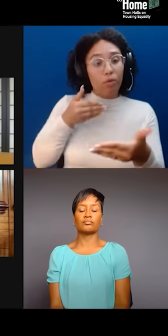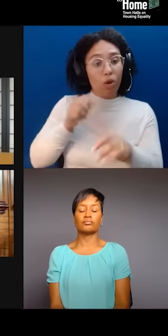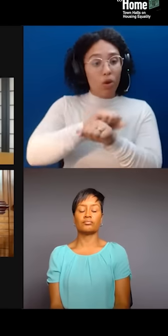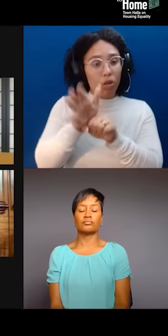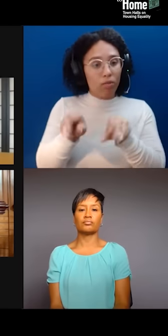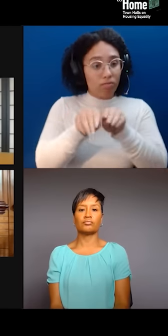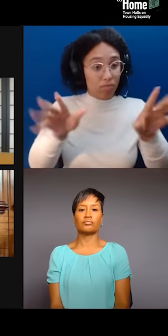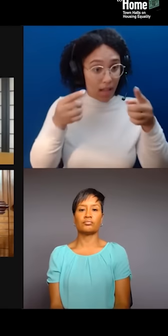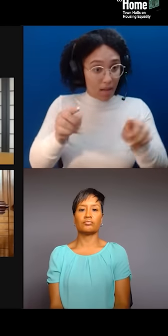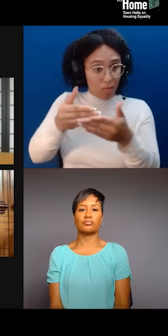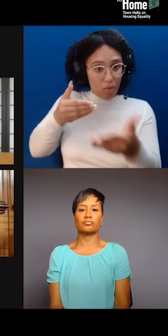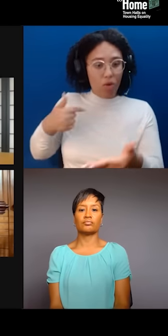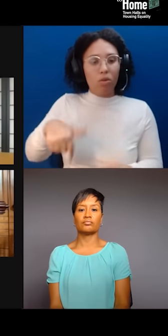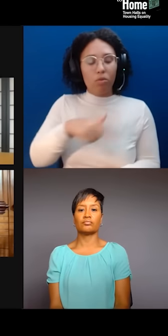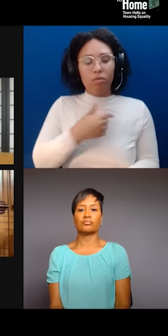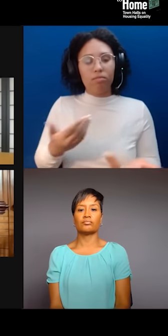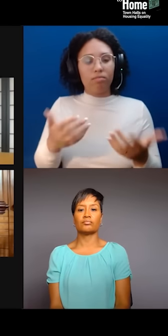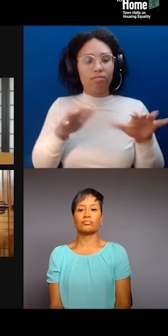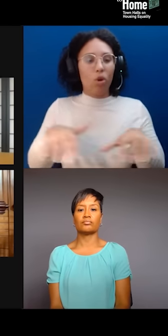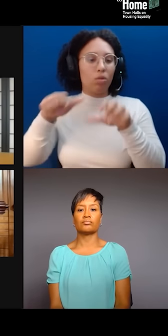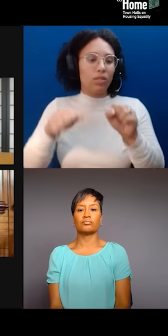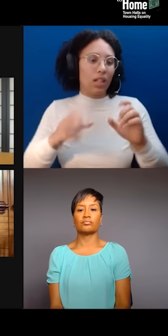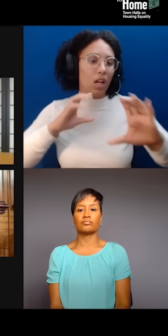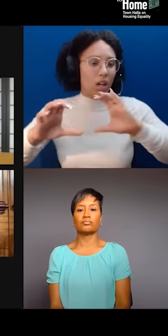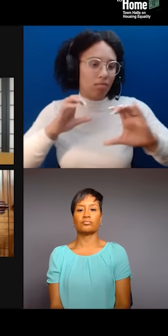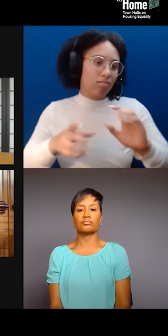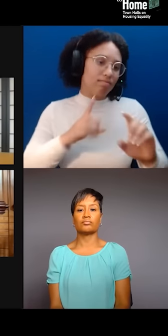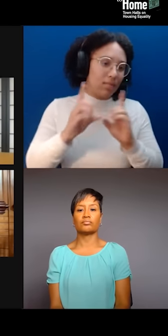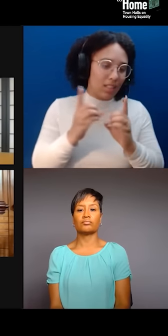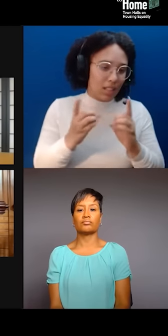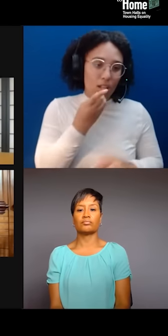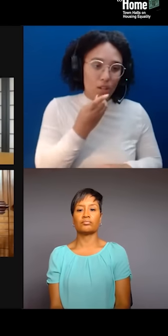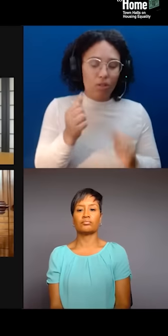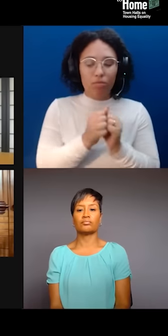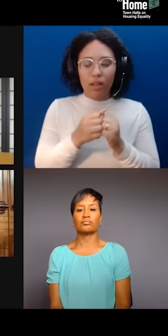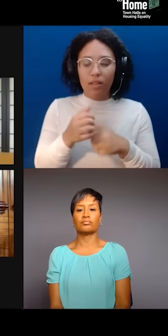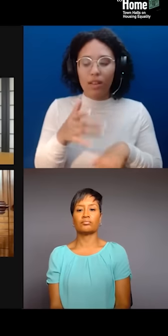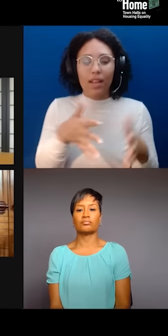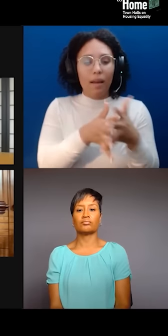with the American Indian Community House, decolonize this place and a bunch of other folks who are doing work,